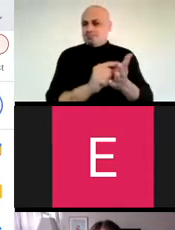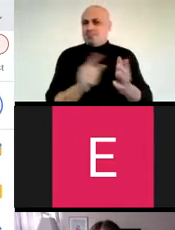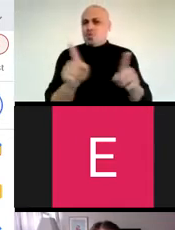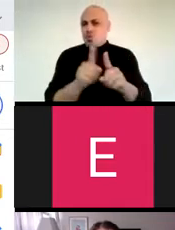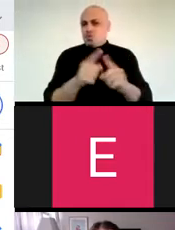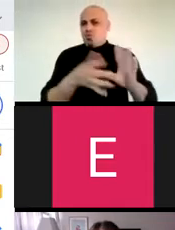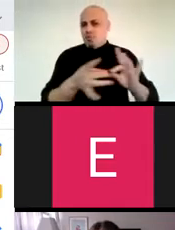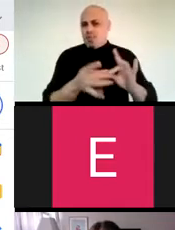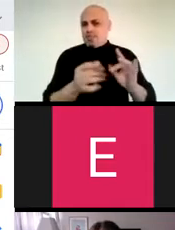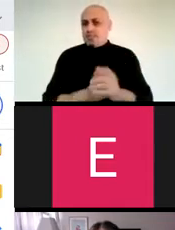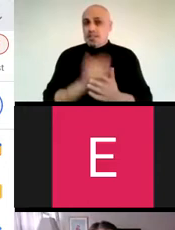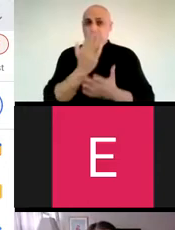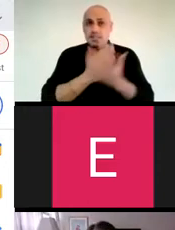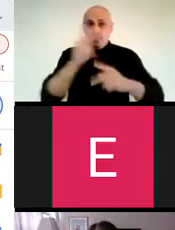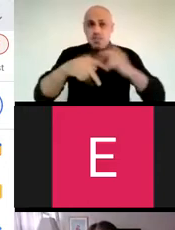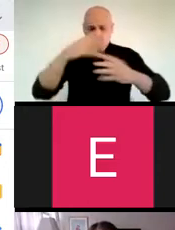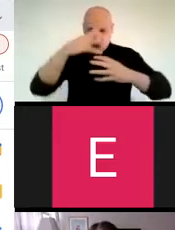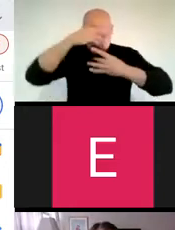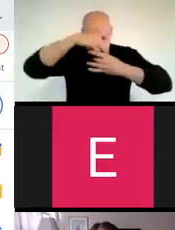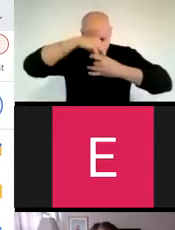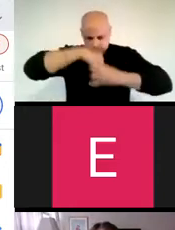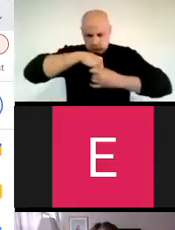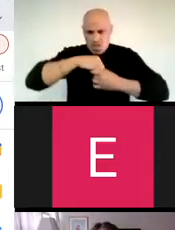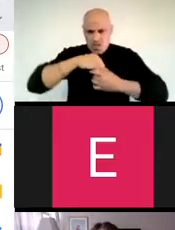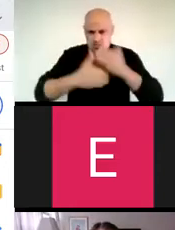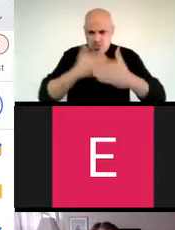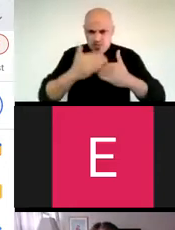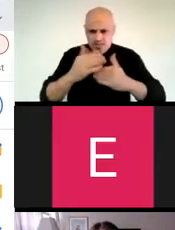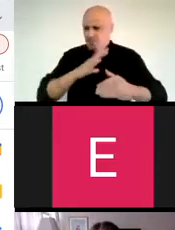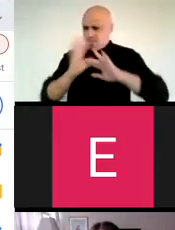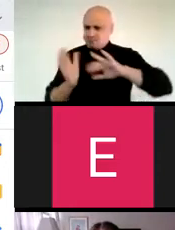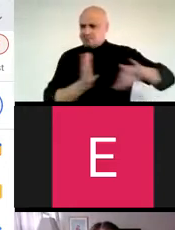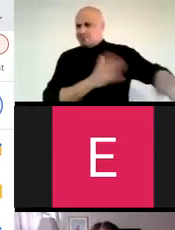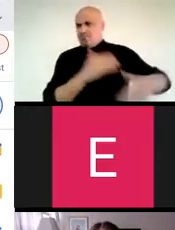York Times elaborates that even though most people prefer to process failure internally and quickly